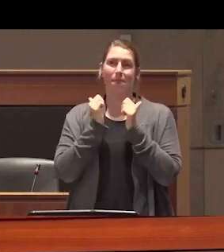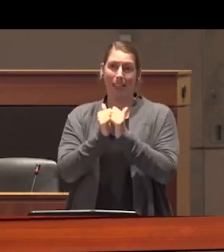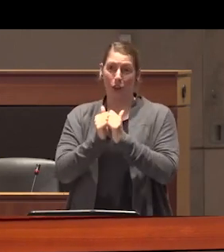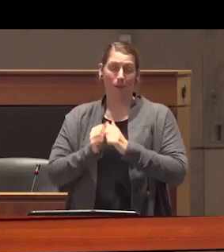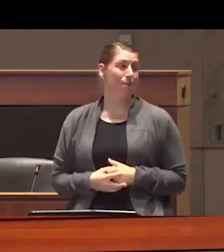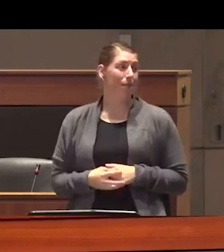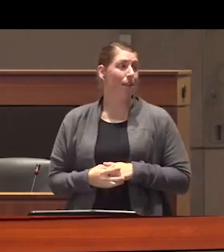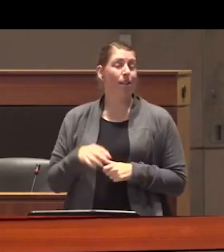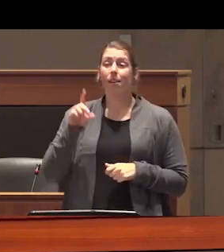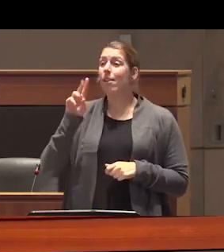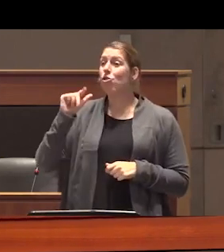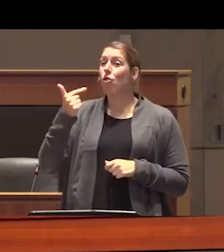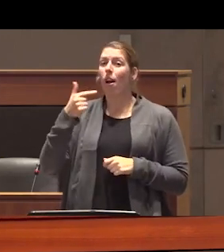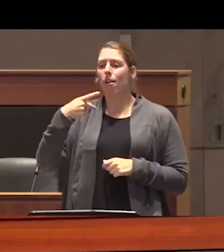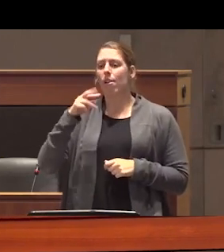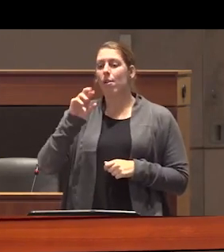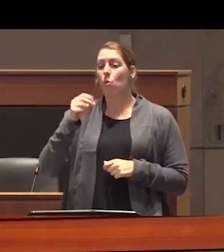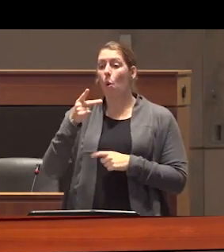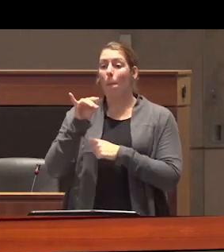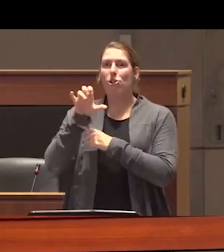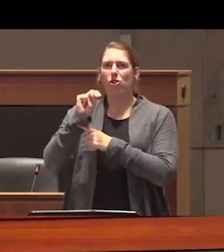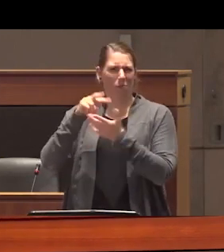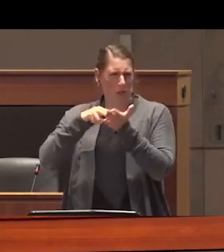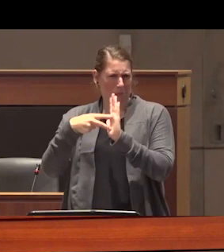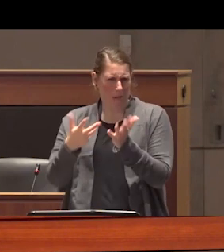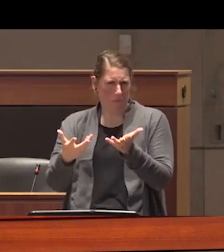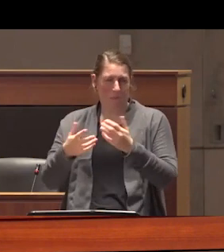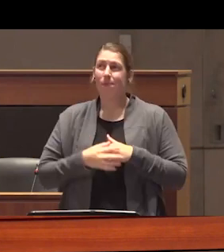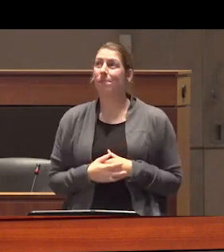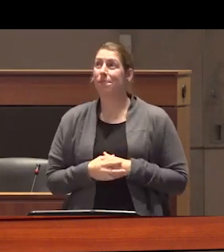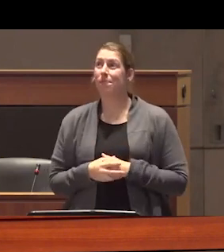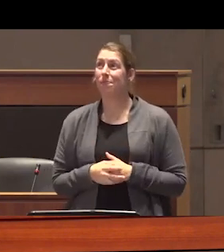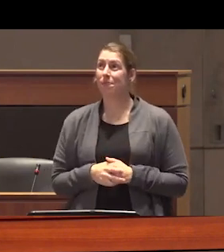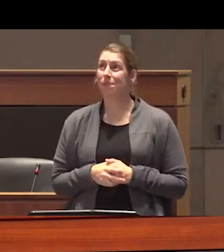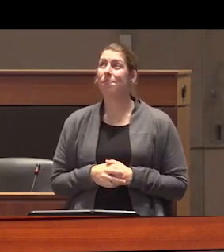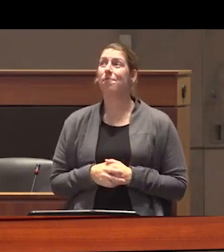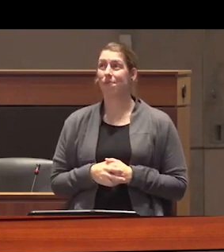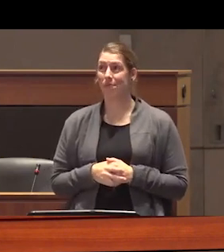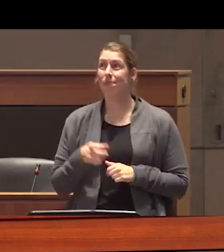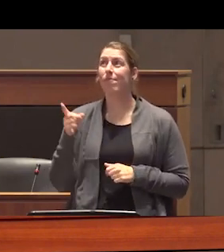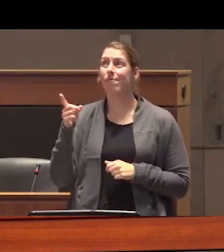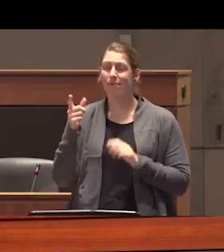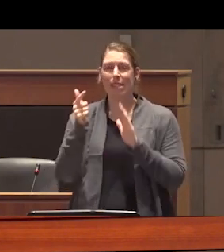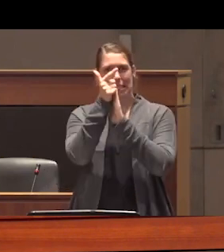so what is drug prohibition for our purposes drug prohibition refers to a legal framework